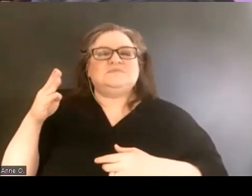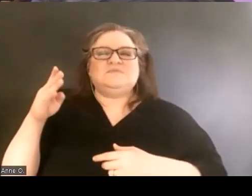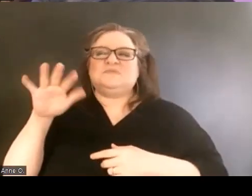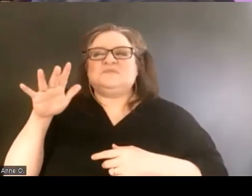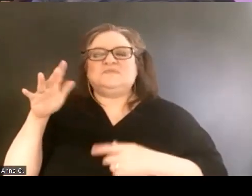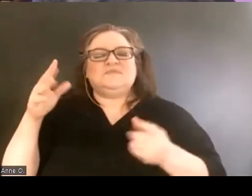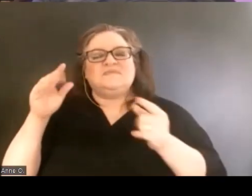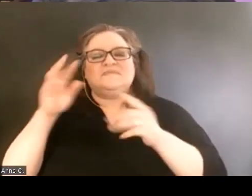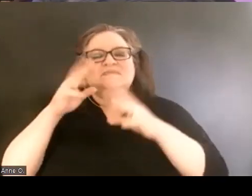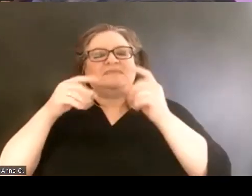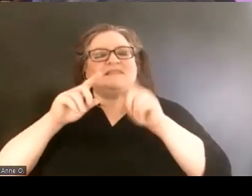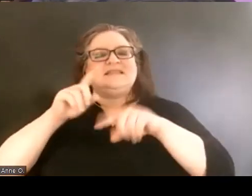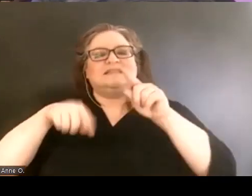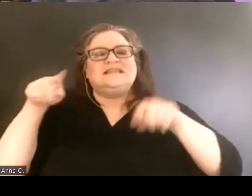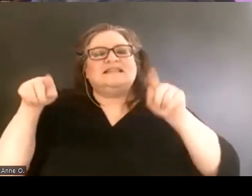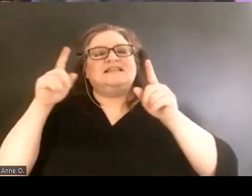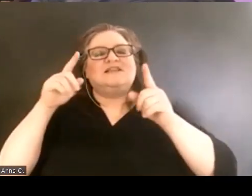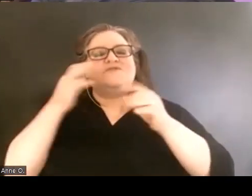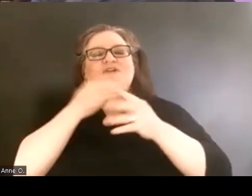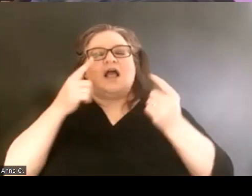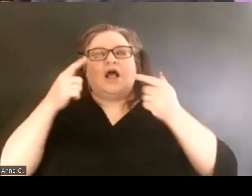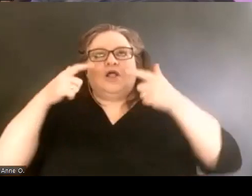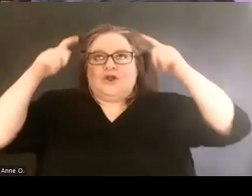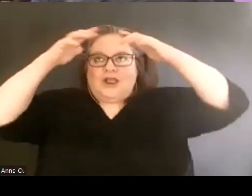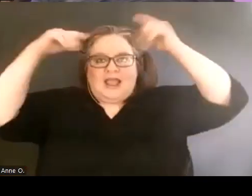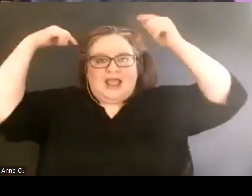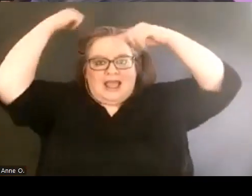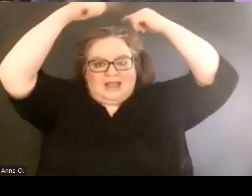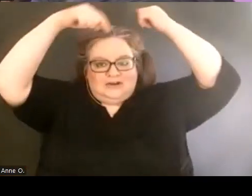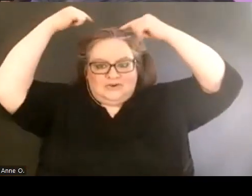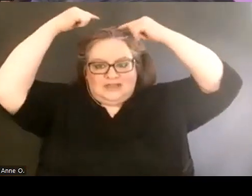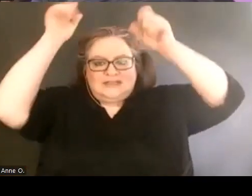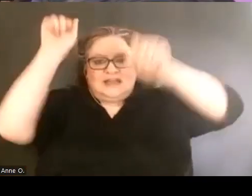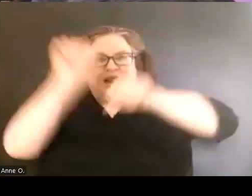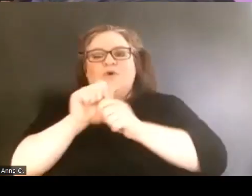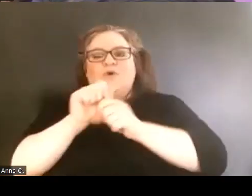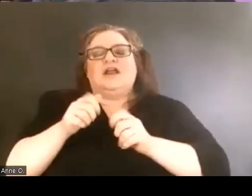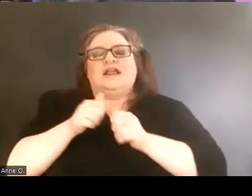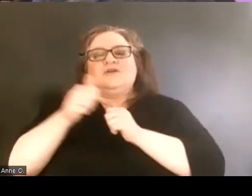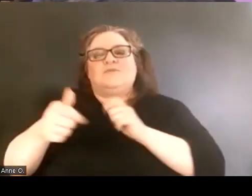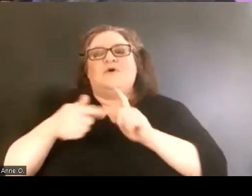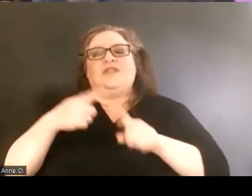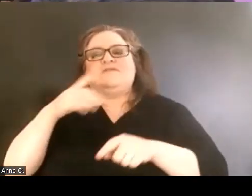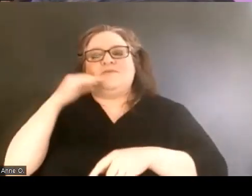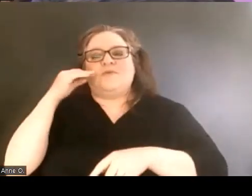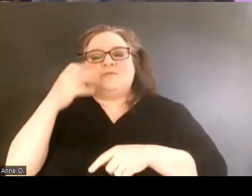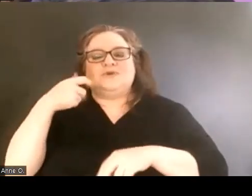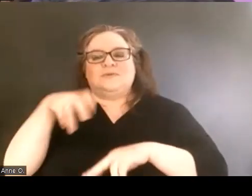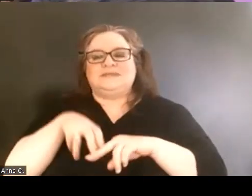with a light colored dress. I am working remotely from home so I am sitting here